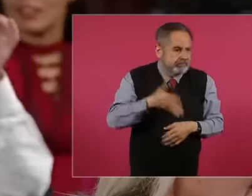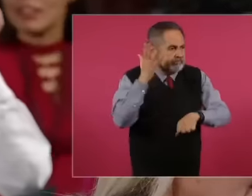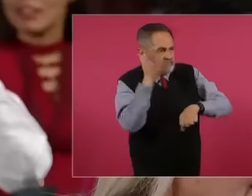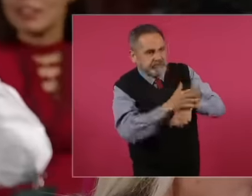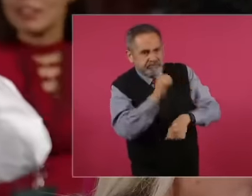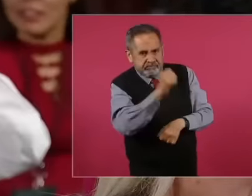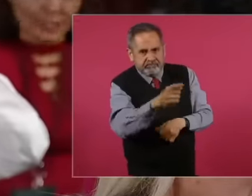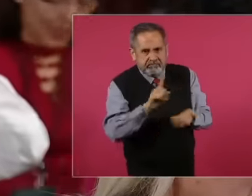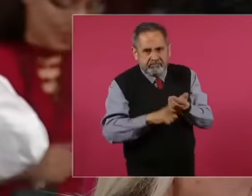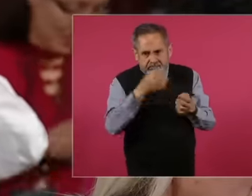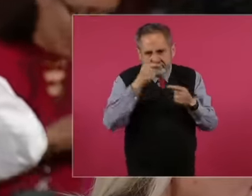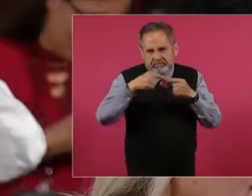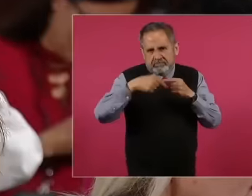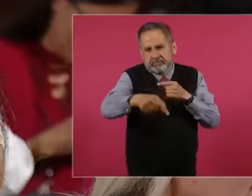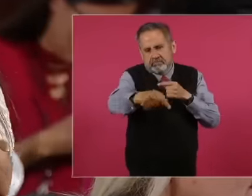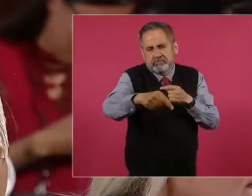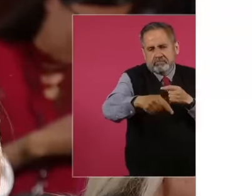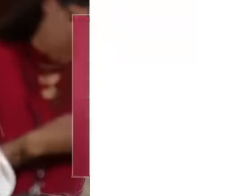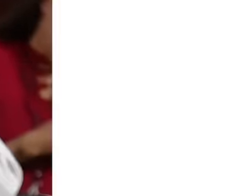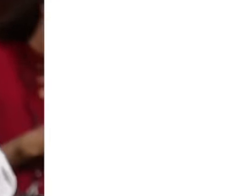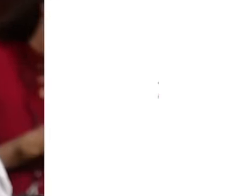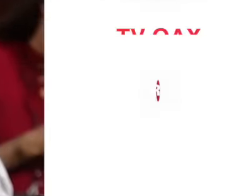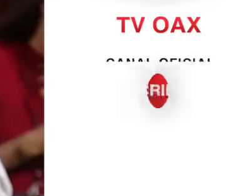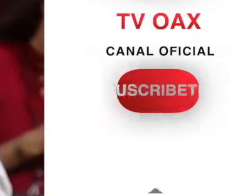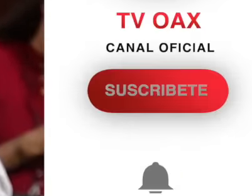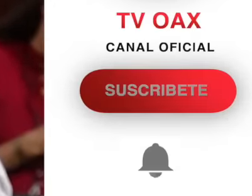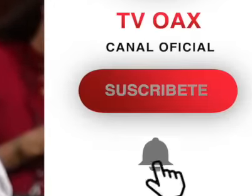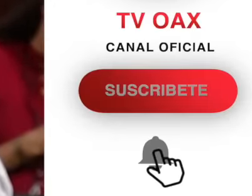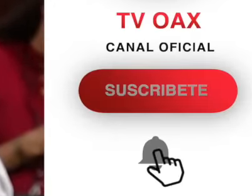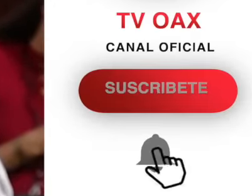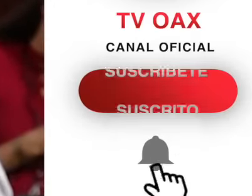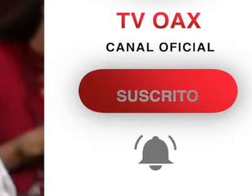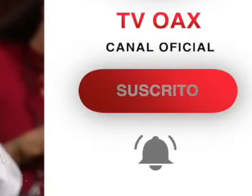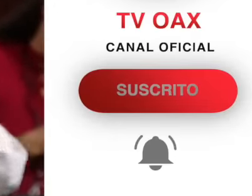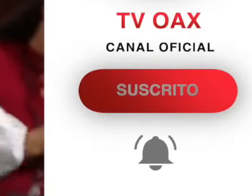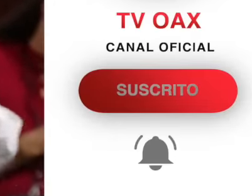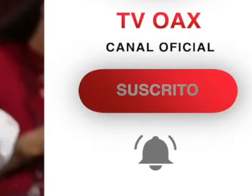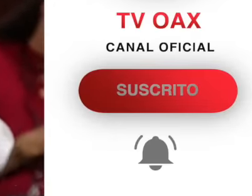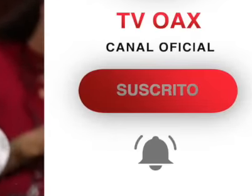me off either between now and the end of the six-year term and Well I'm going to start with a president